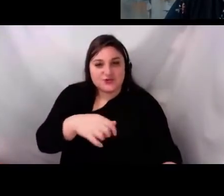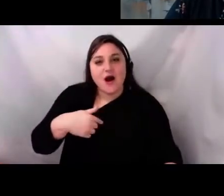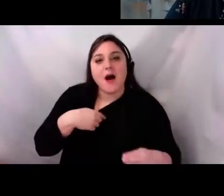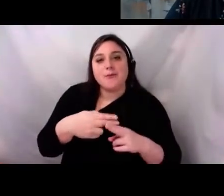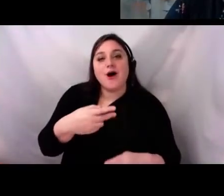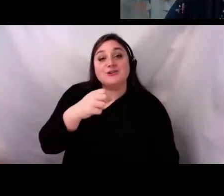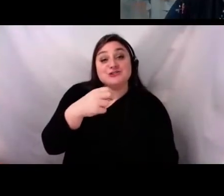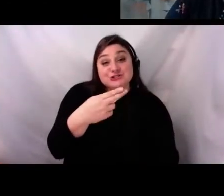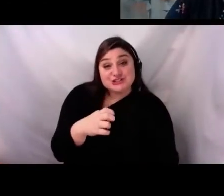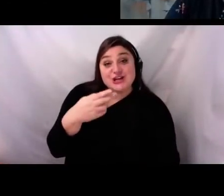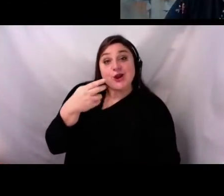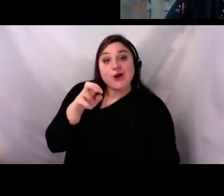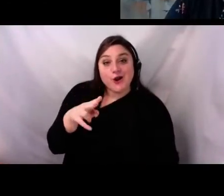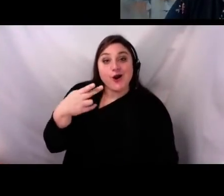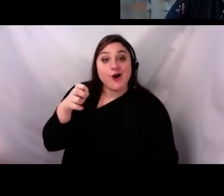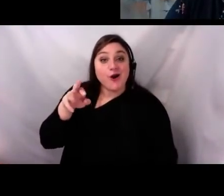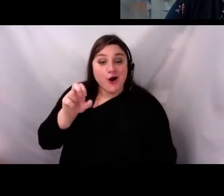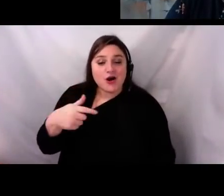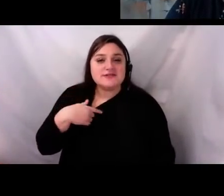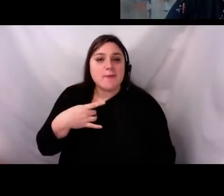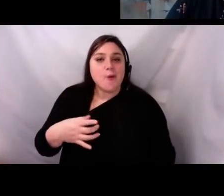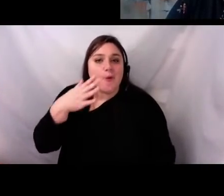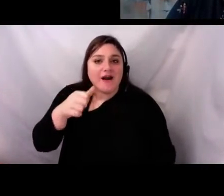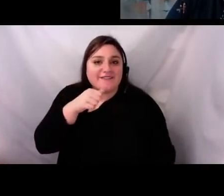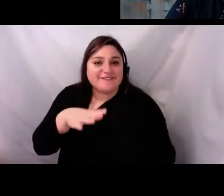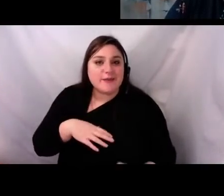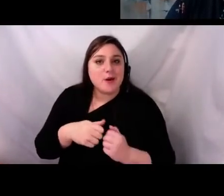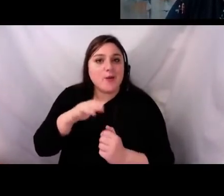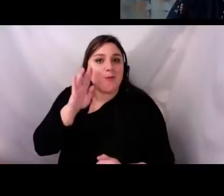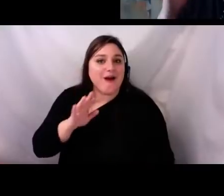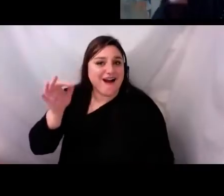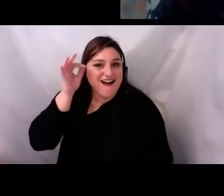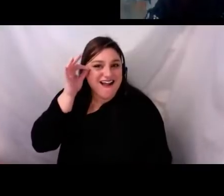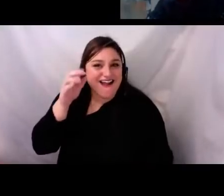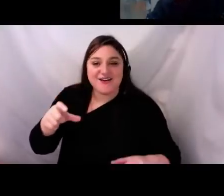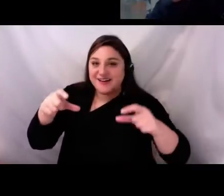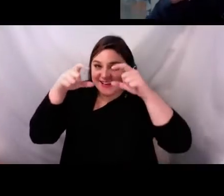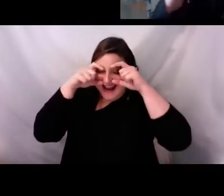white 40 something female with brown hair and glasses, big headphones,